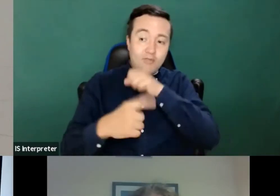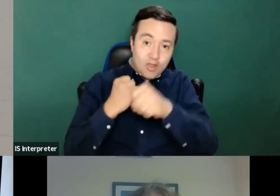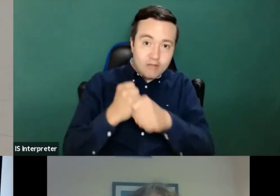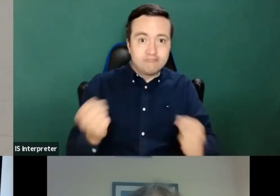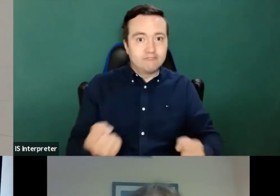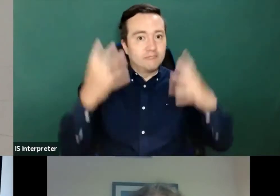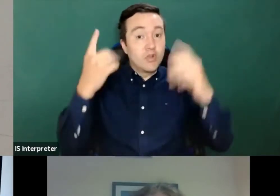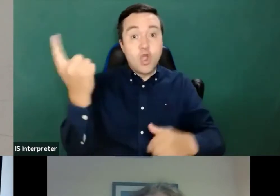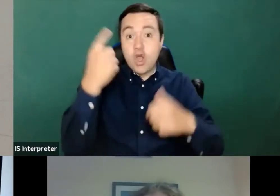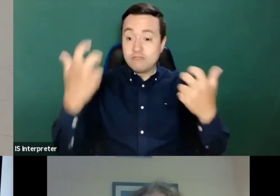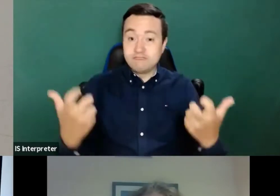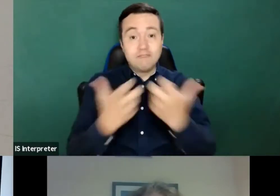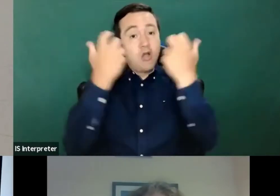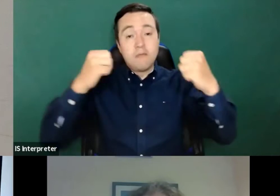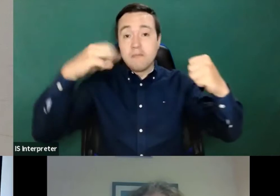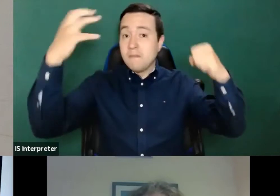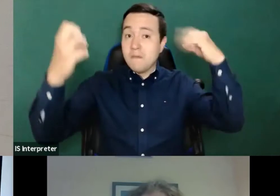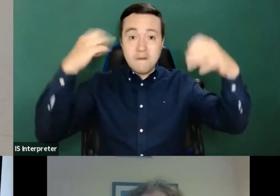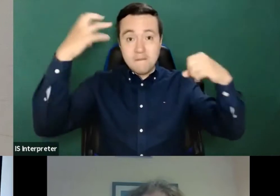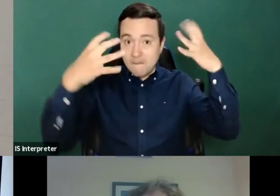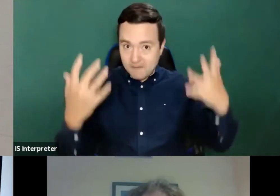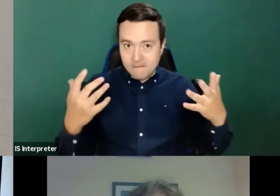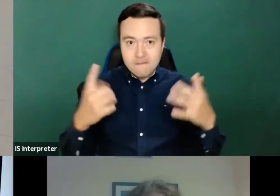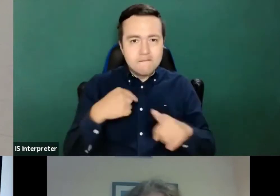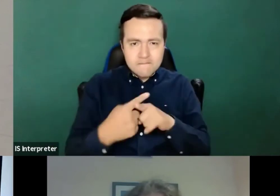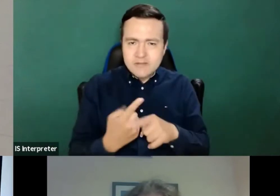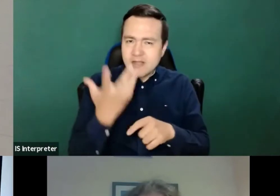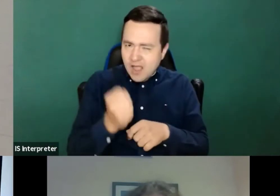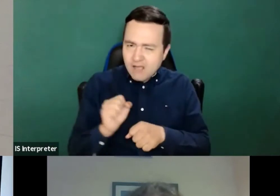and fireworks, it's also a lot of hard work.